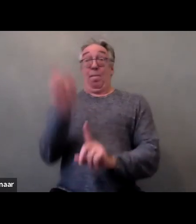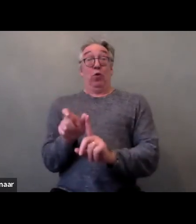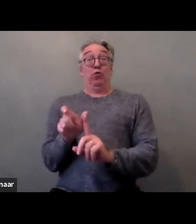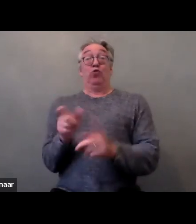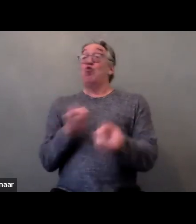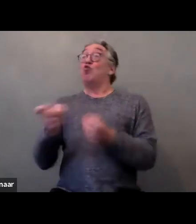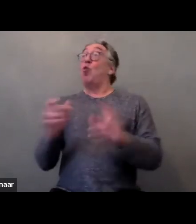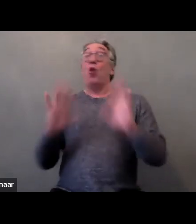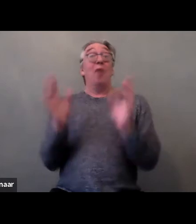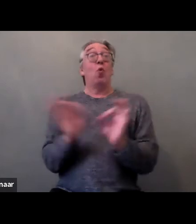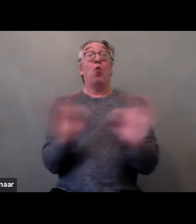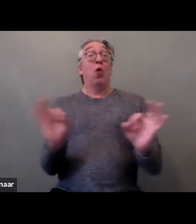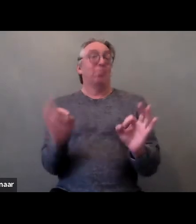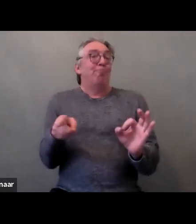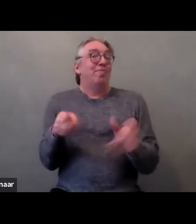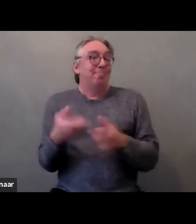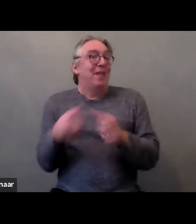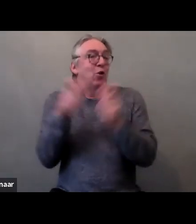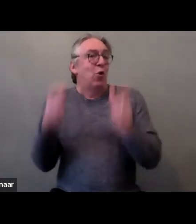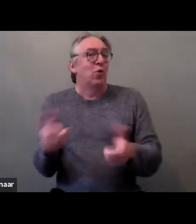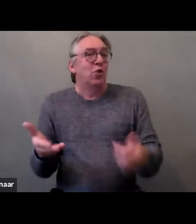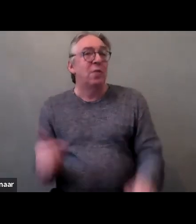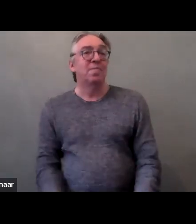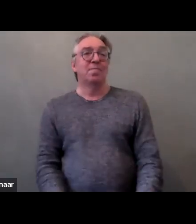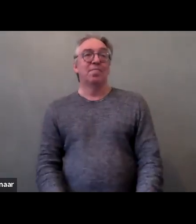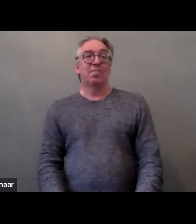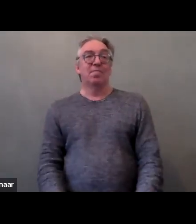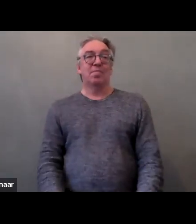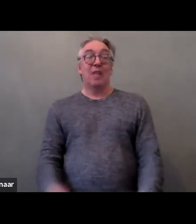The research, the first step I took when doing this research was